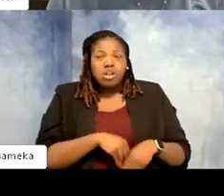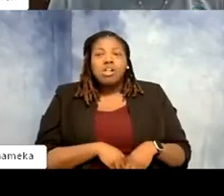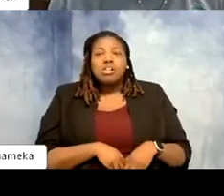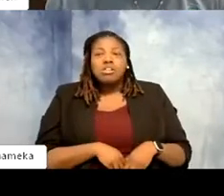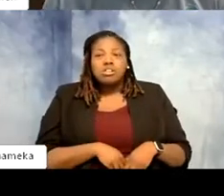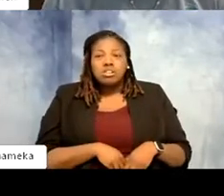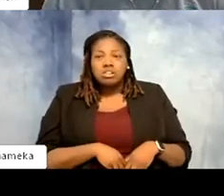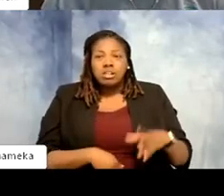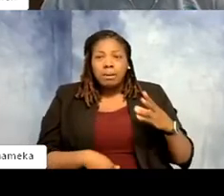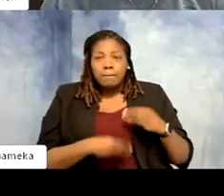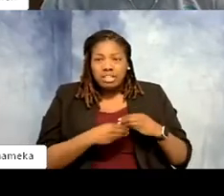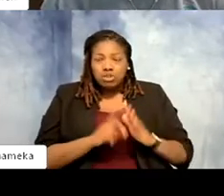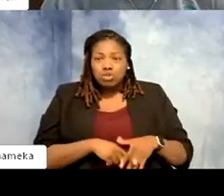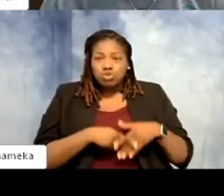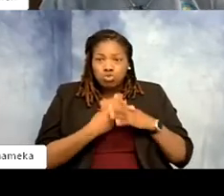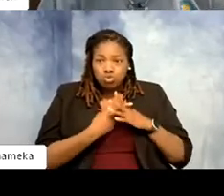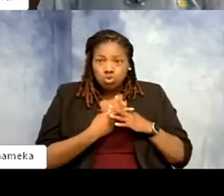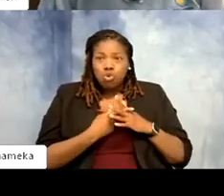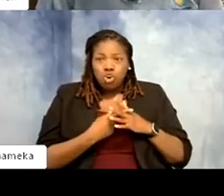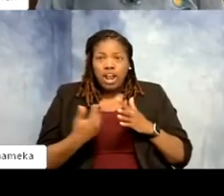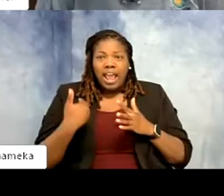I guess I would start with first having a love of animals.